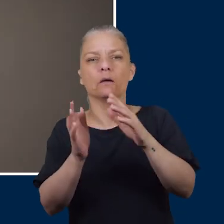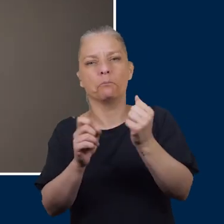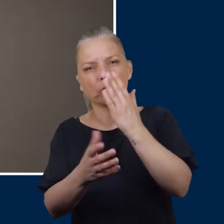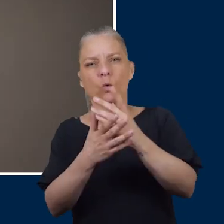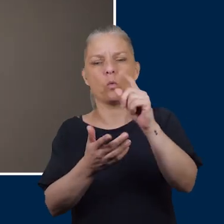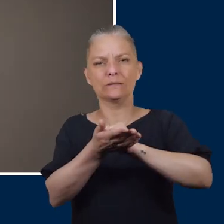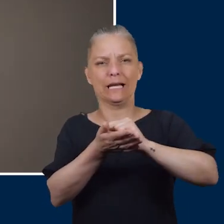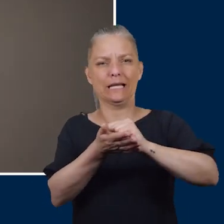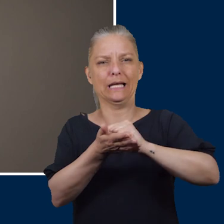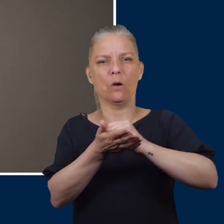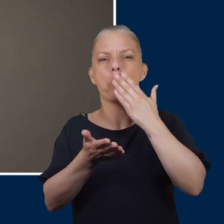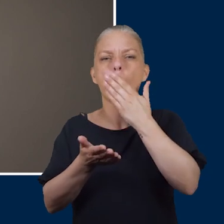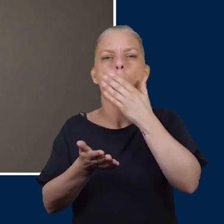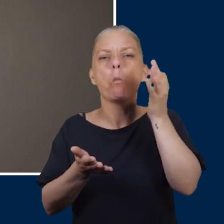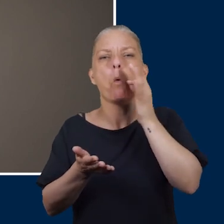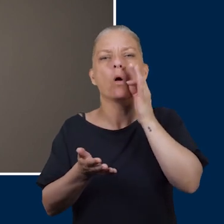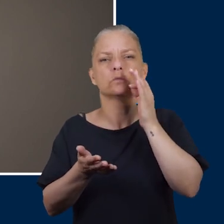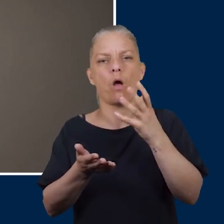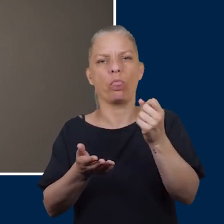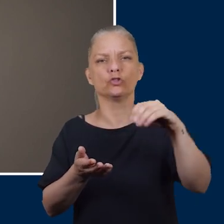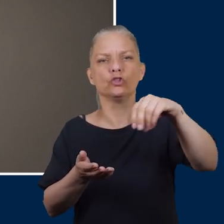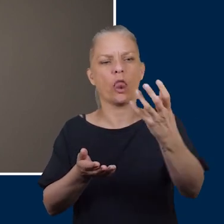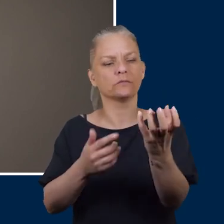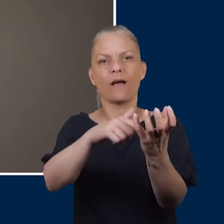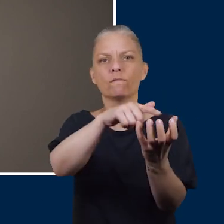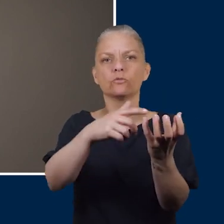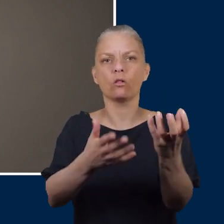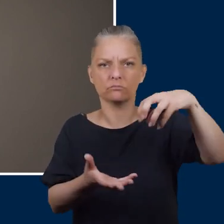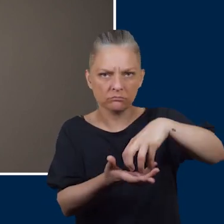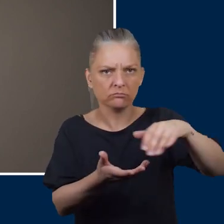it thoroughly with a handful of salt and warm water and check the water temperature with your